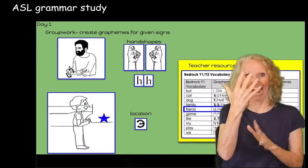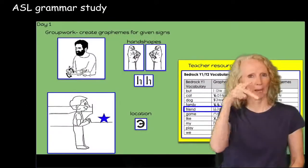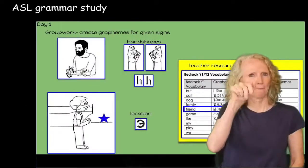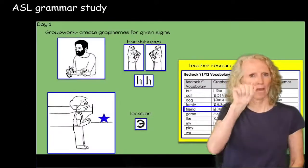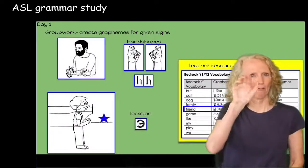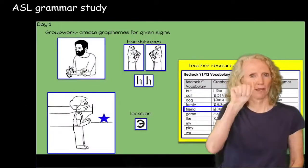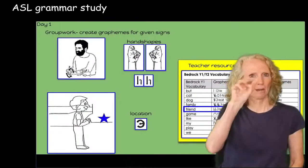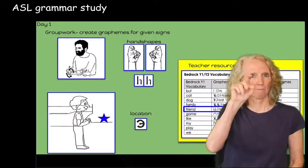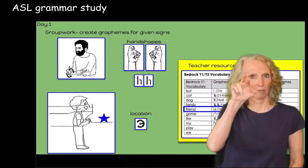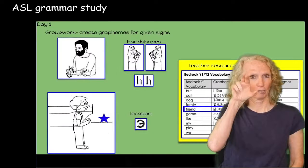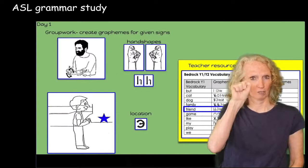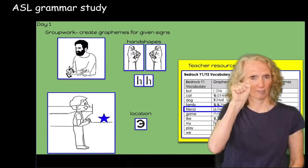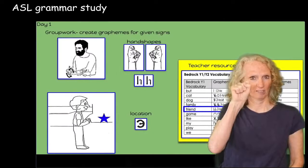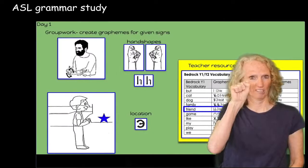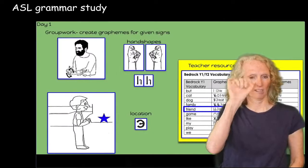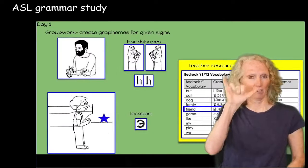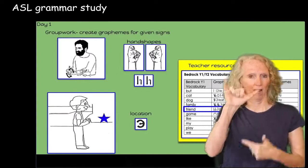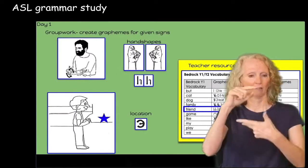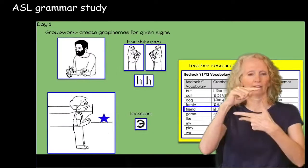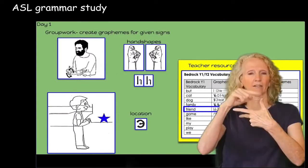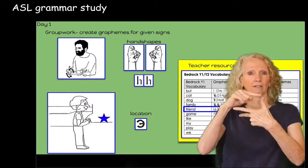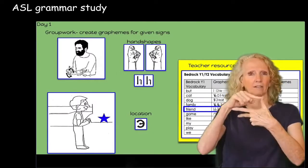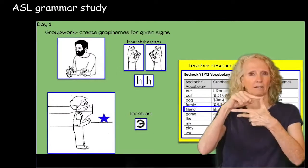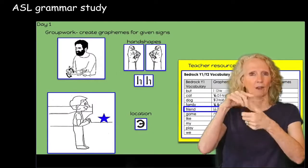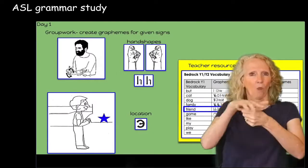three out of five parameters will be